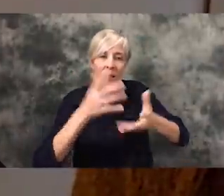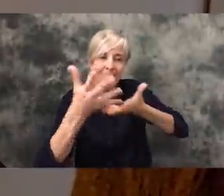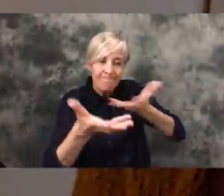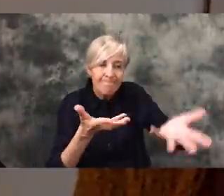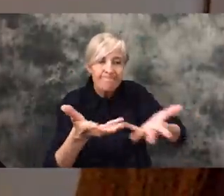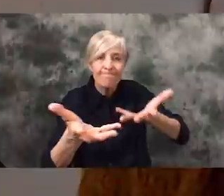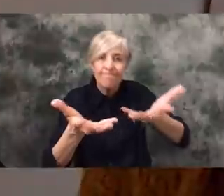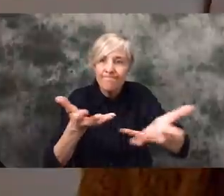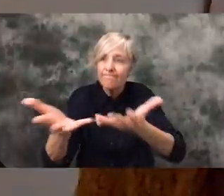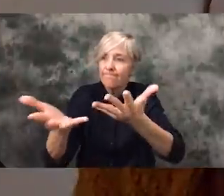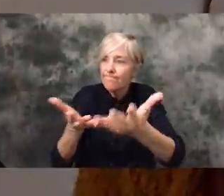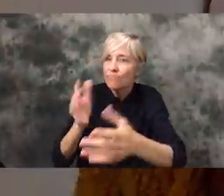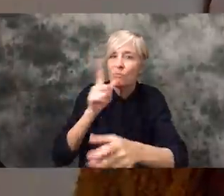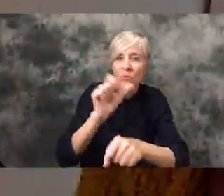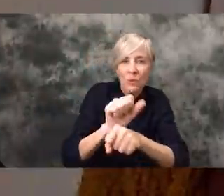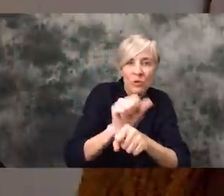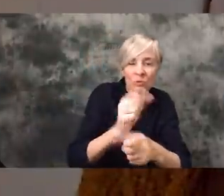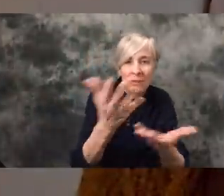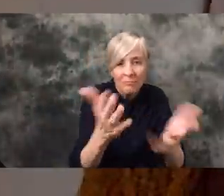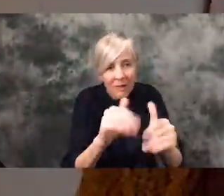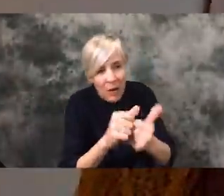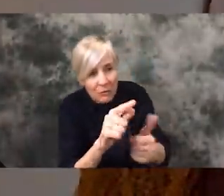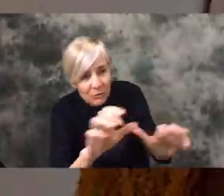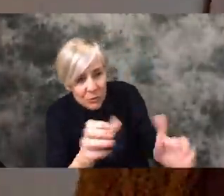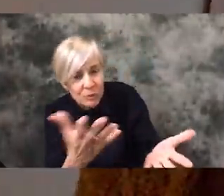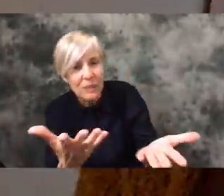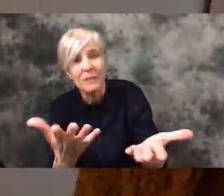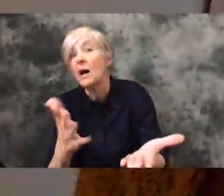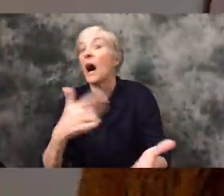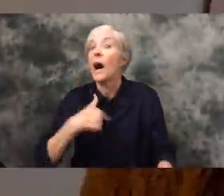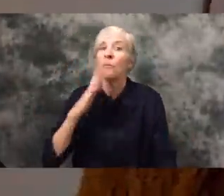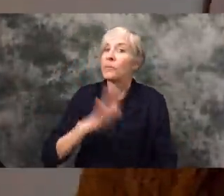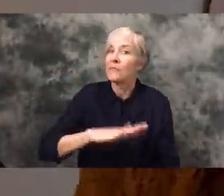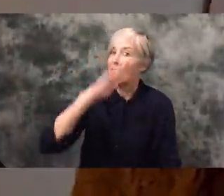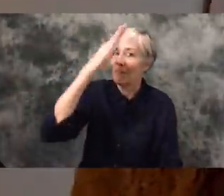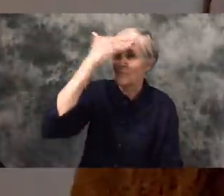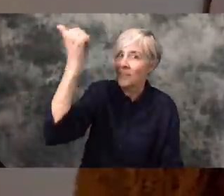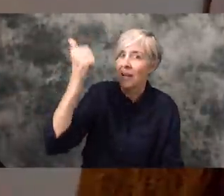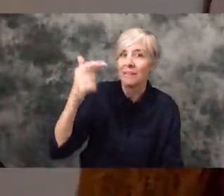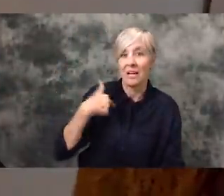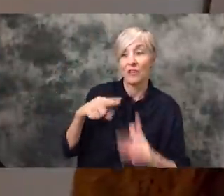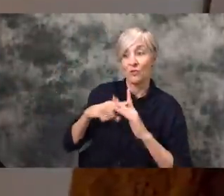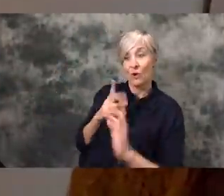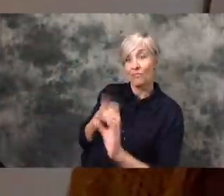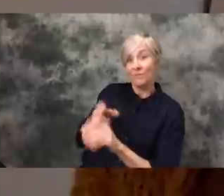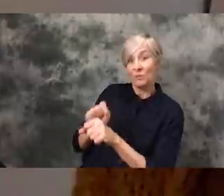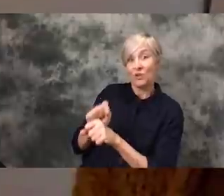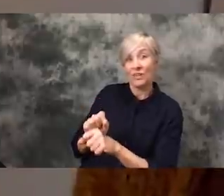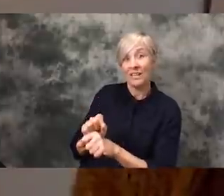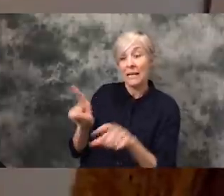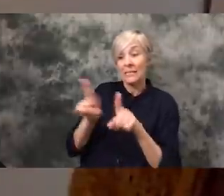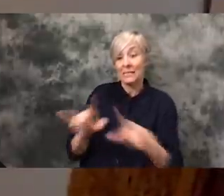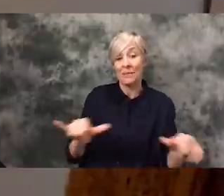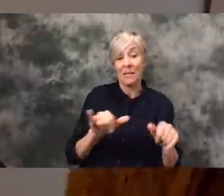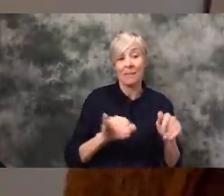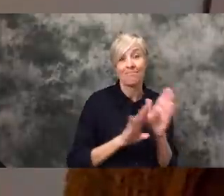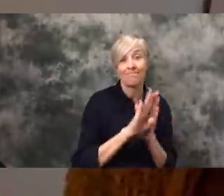the time to get to know his employees and ask how you were doing. And I'll never forget - when I started working for him I was simultaneously starting a